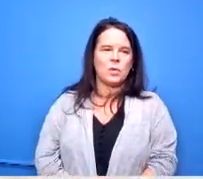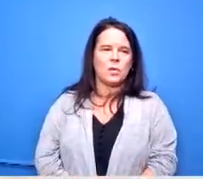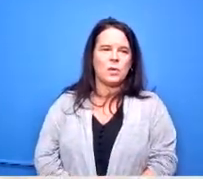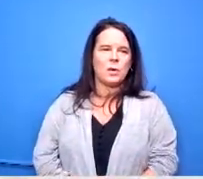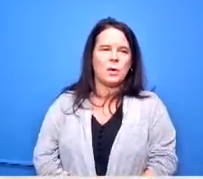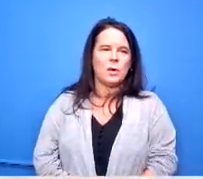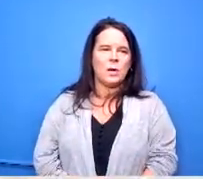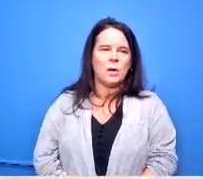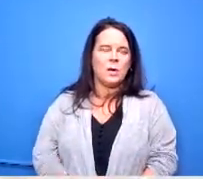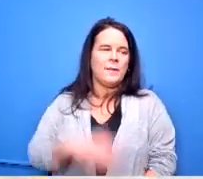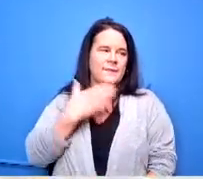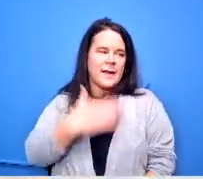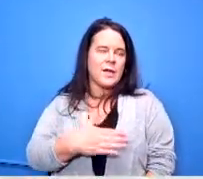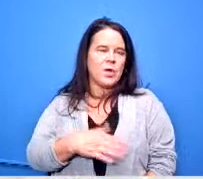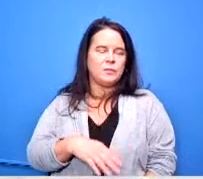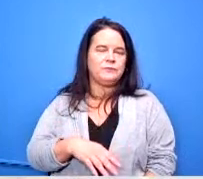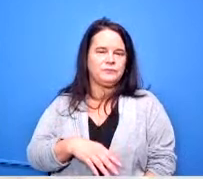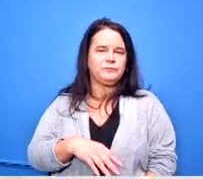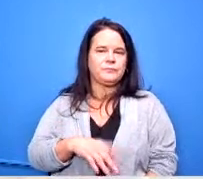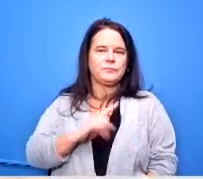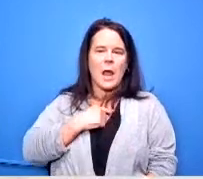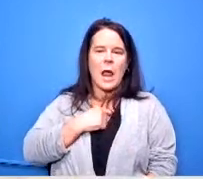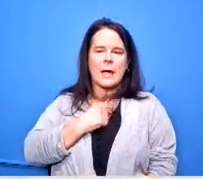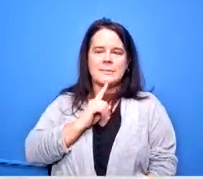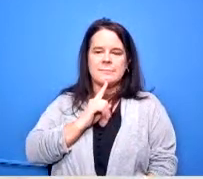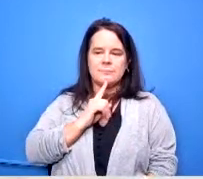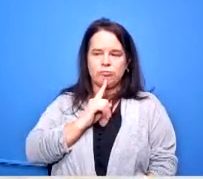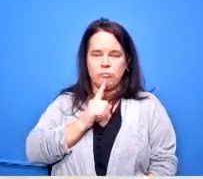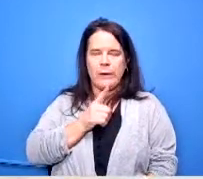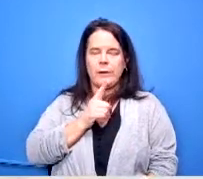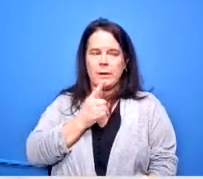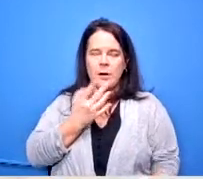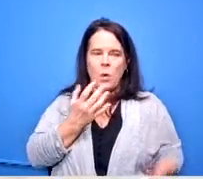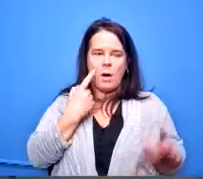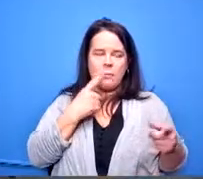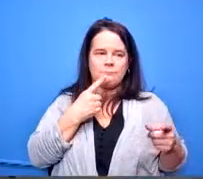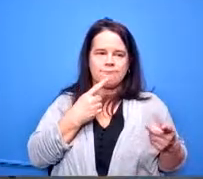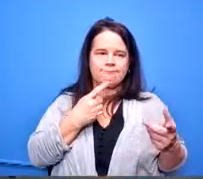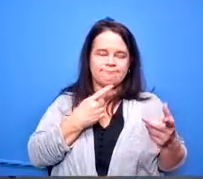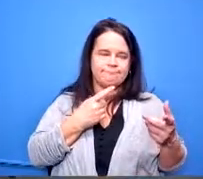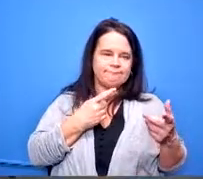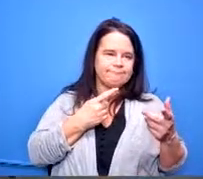thank you dr lolly and i'm definitely going to say second that there's been a lot of loss this year